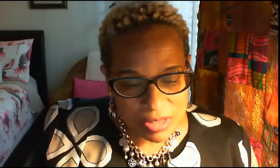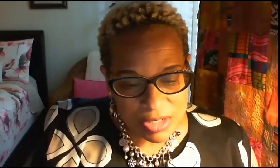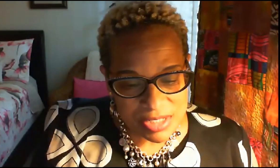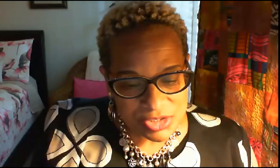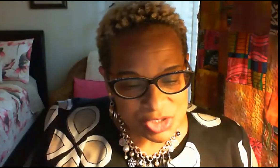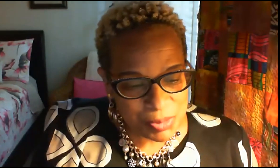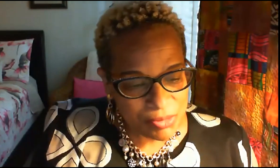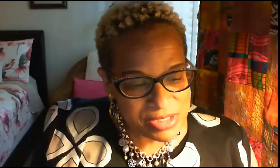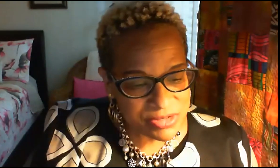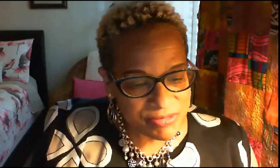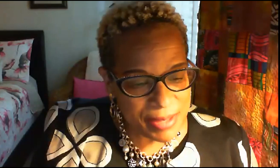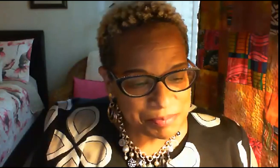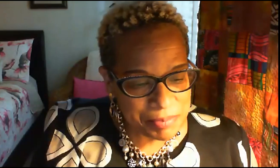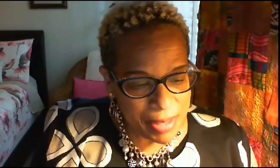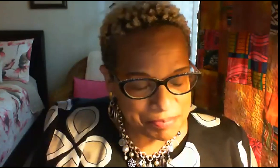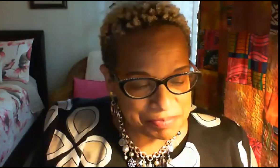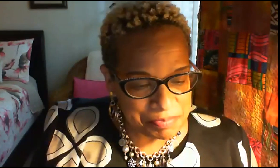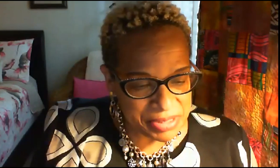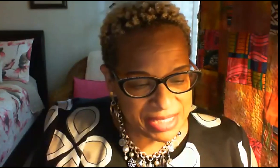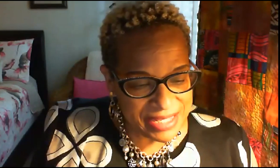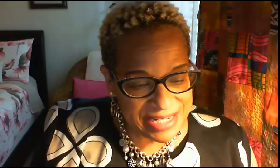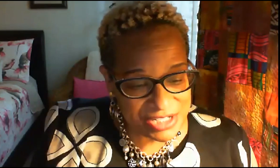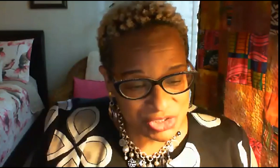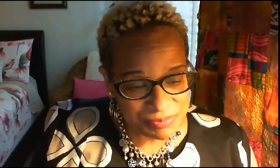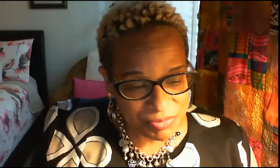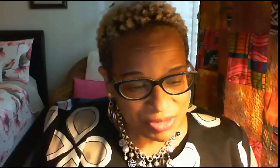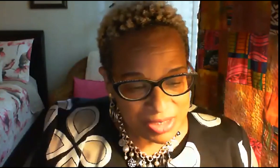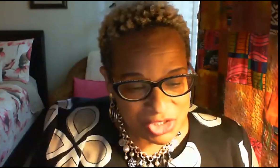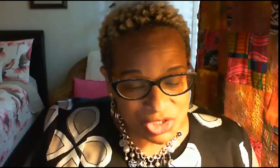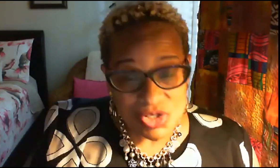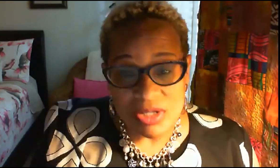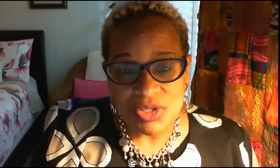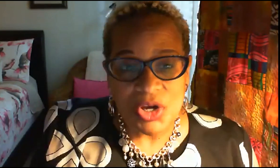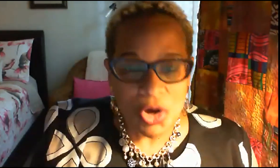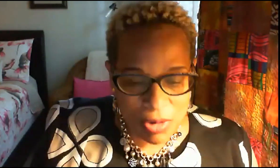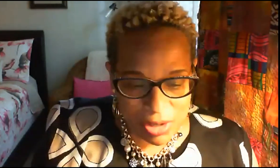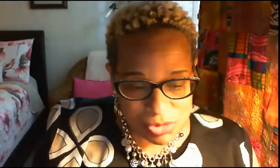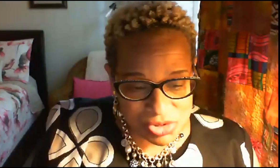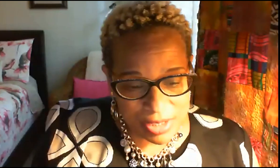los angeles progressive and bk nation she is also the co-host and